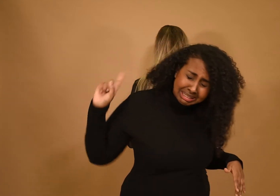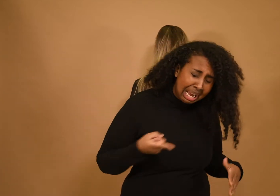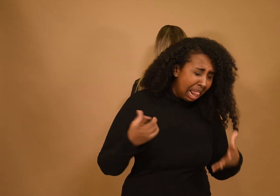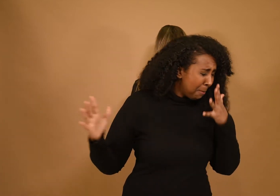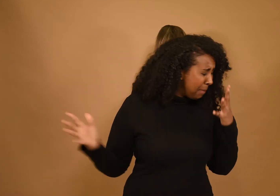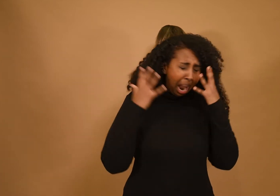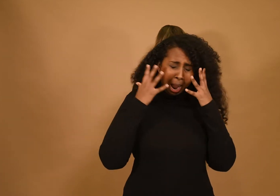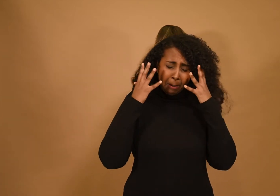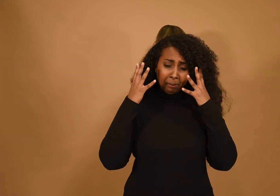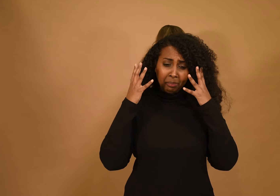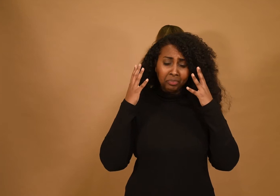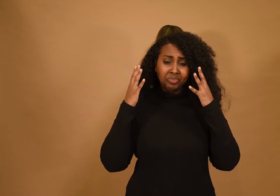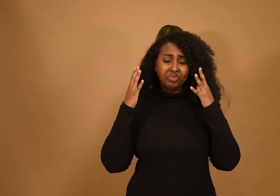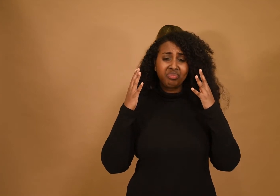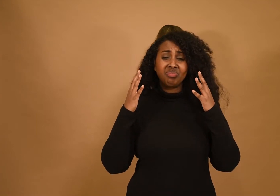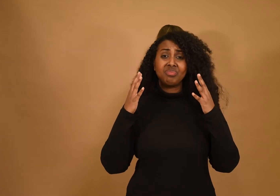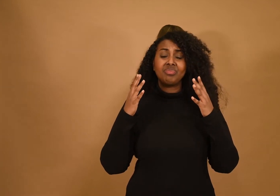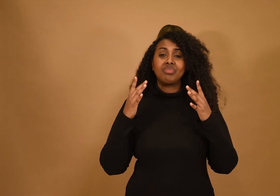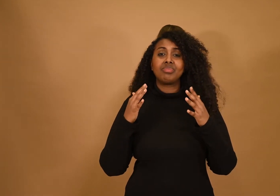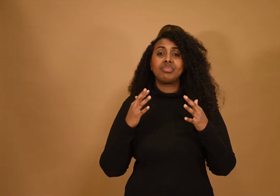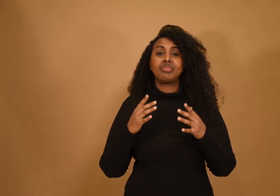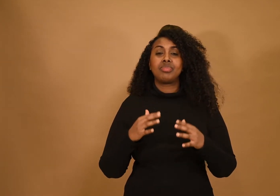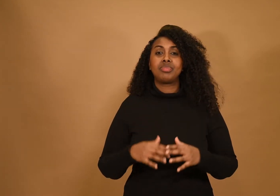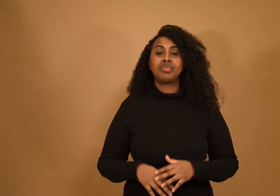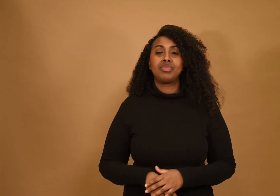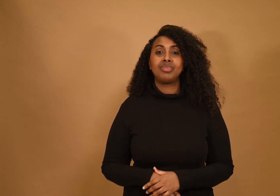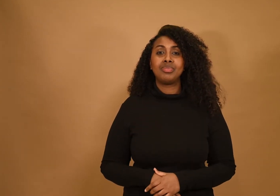It touches me.